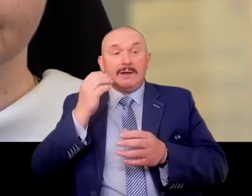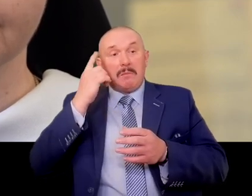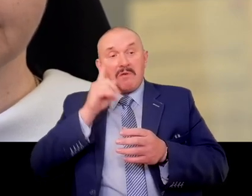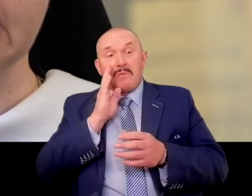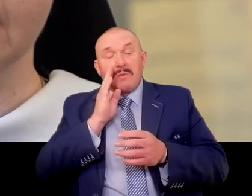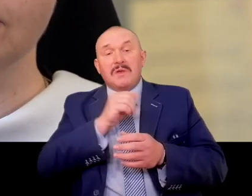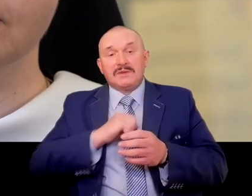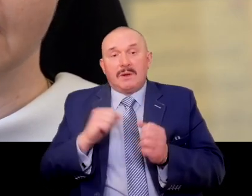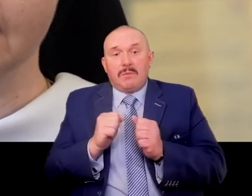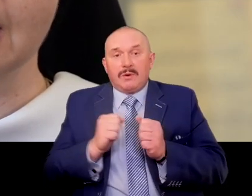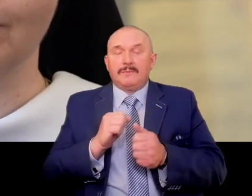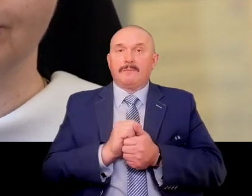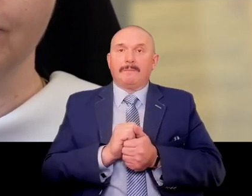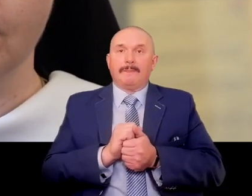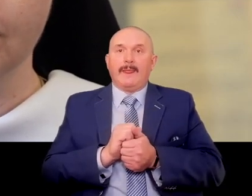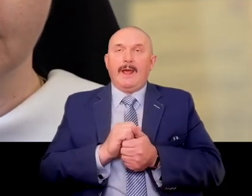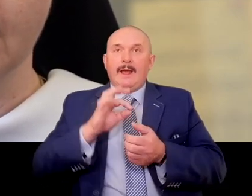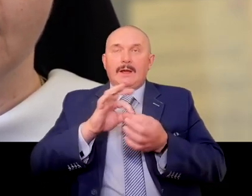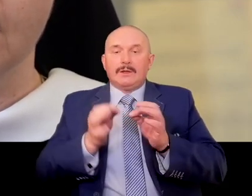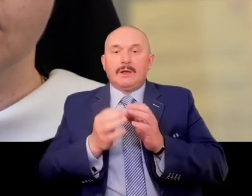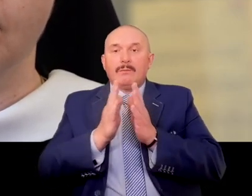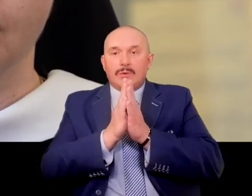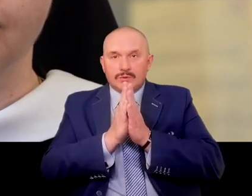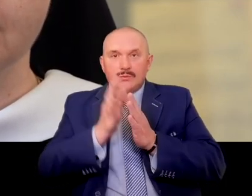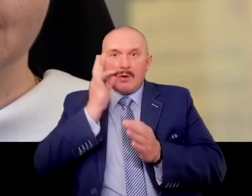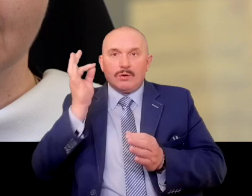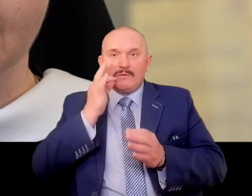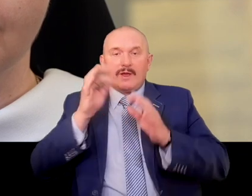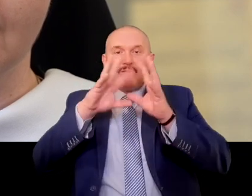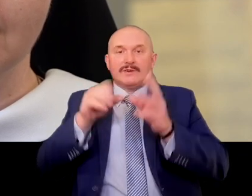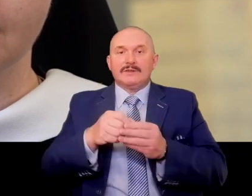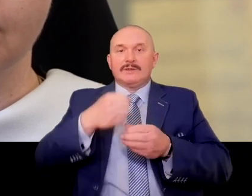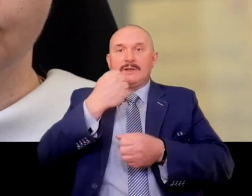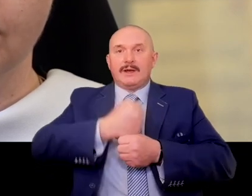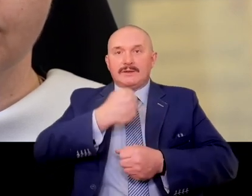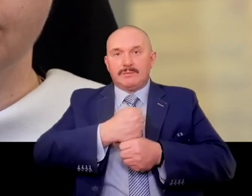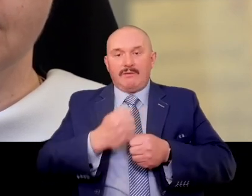When Sister Alicja asked him to hide all the liturgical paraphernalia,